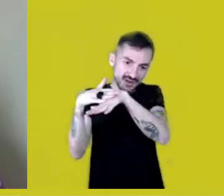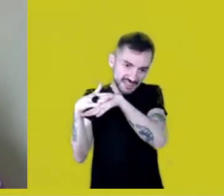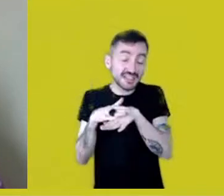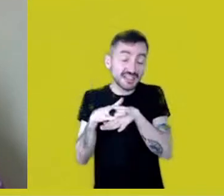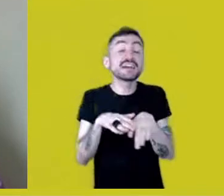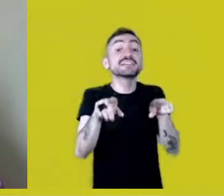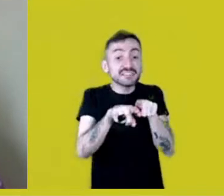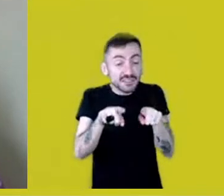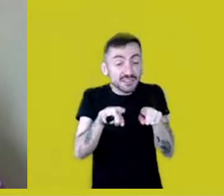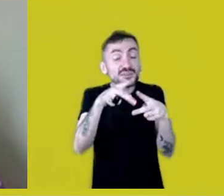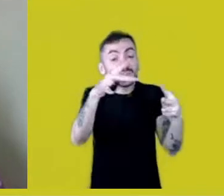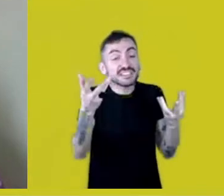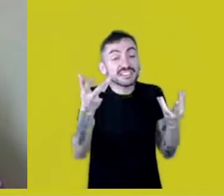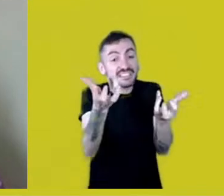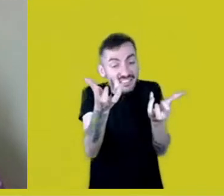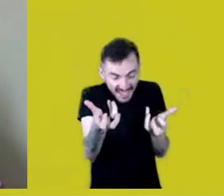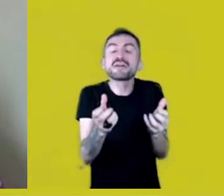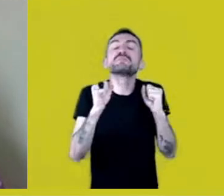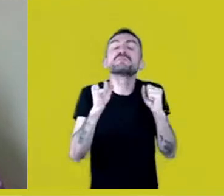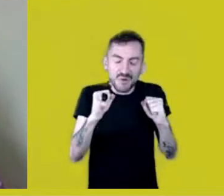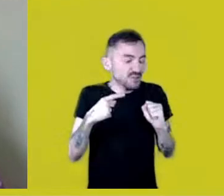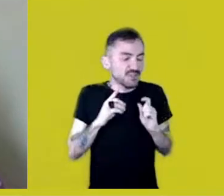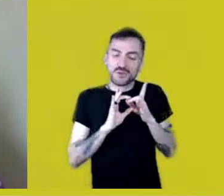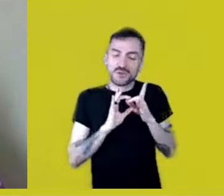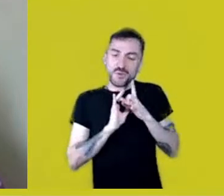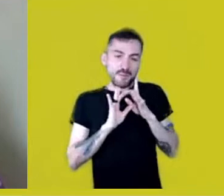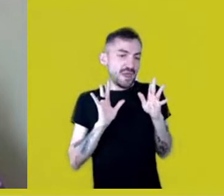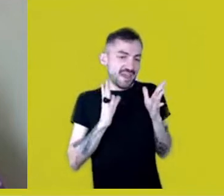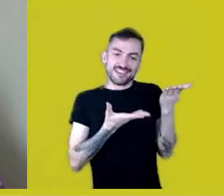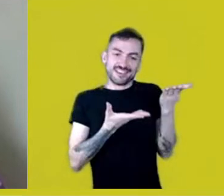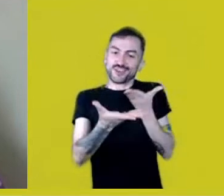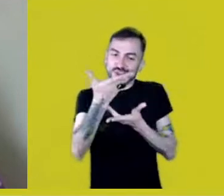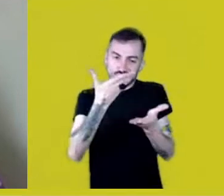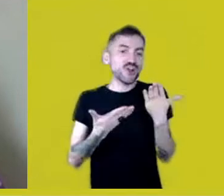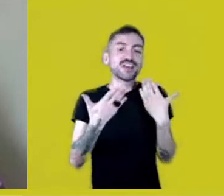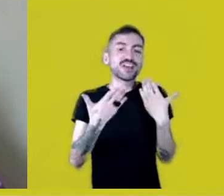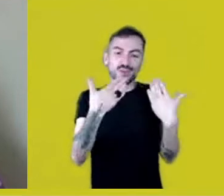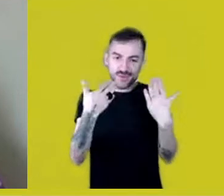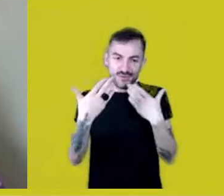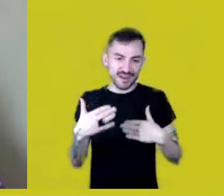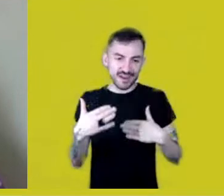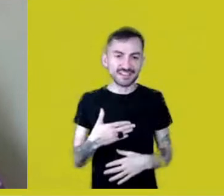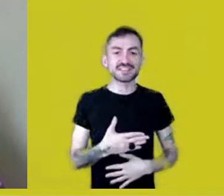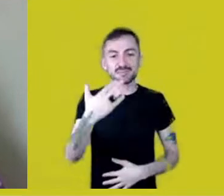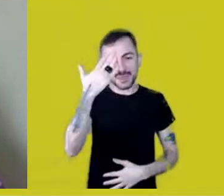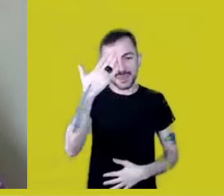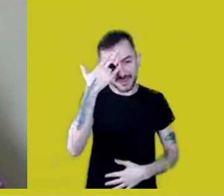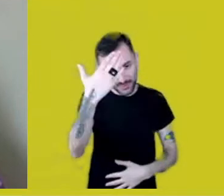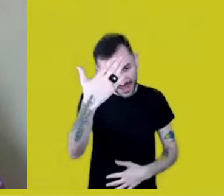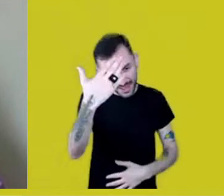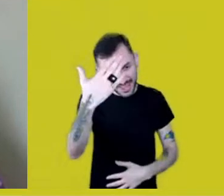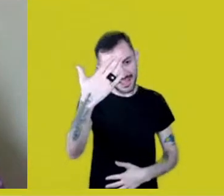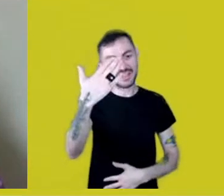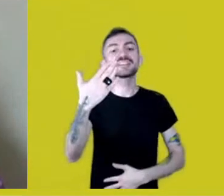I’m open to exchange. “Nemeguere”. -“Nemeguere”.